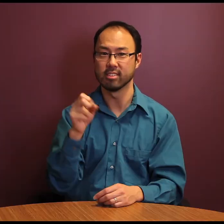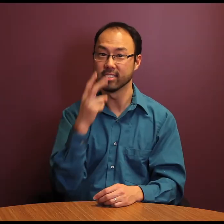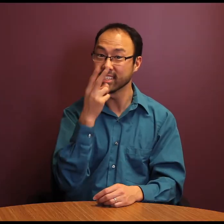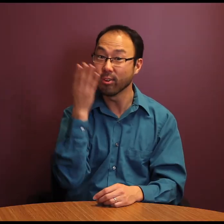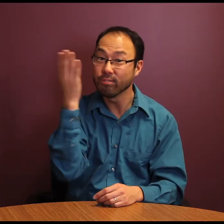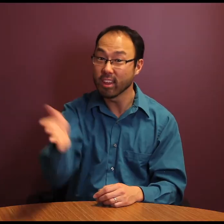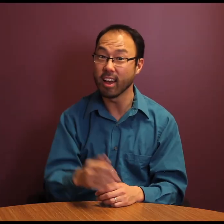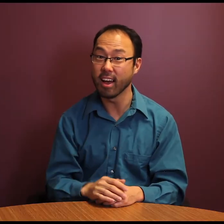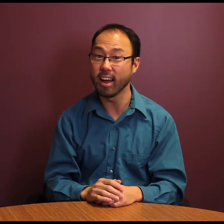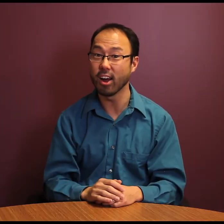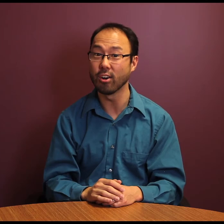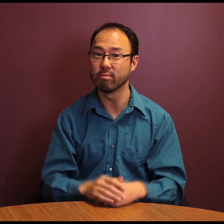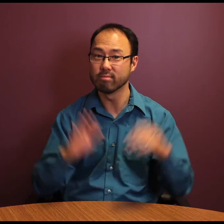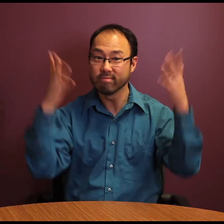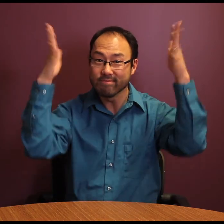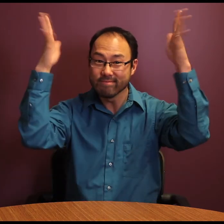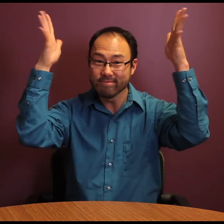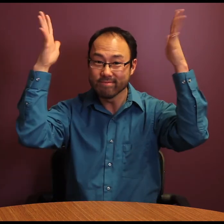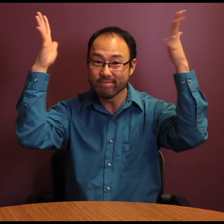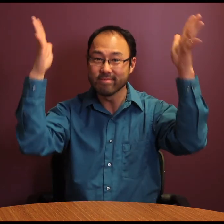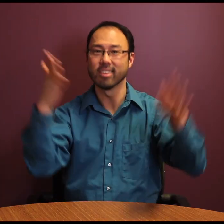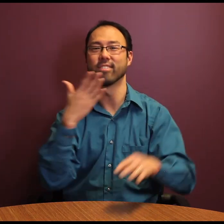See you at the State house! Thanks for watching.